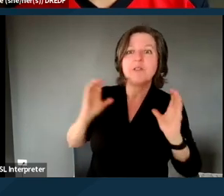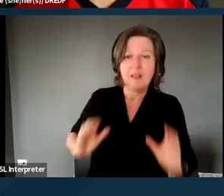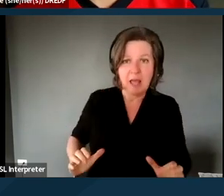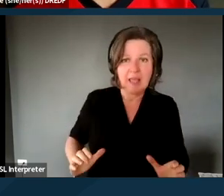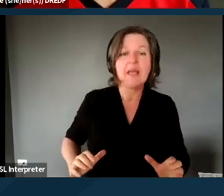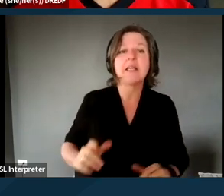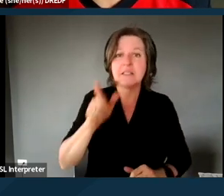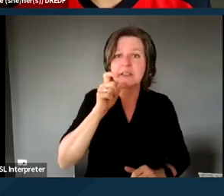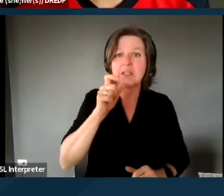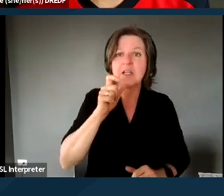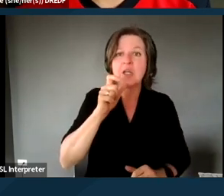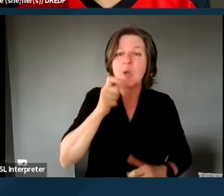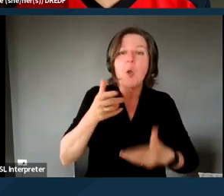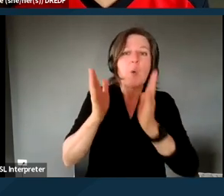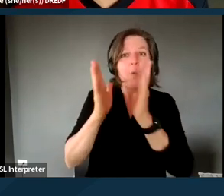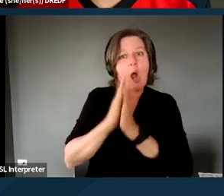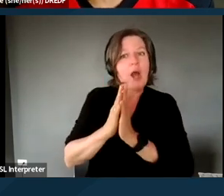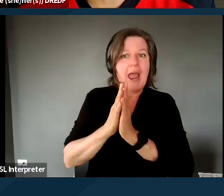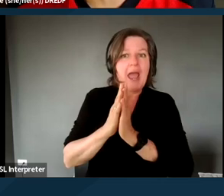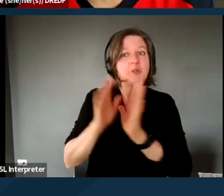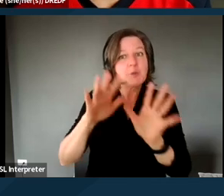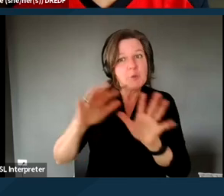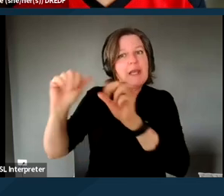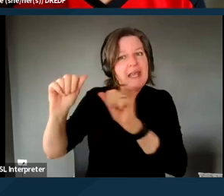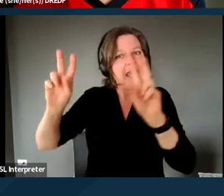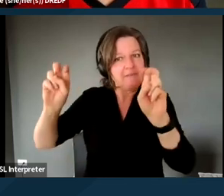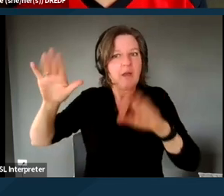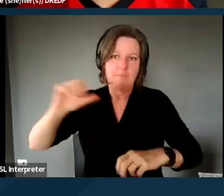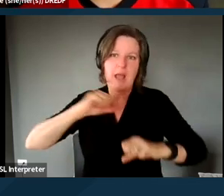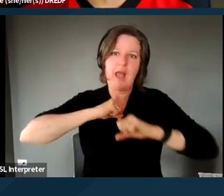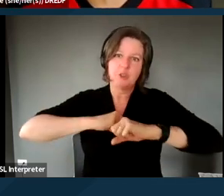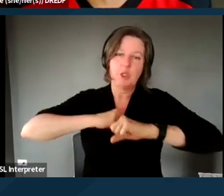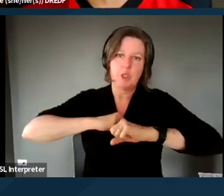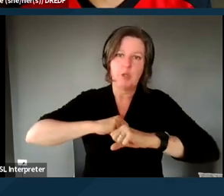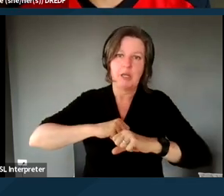invited to leave by a security officer when it is at an office, assuming they can find a benefits office